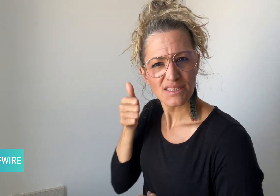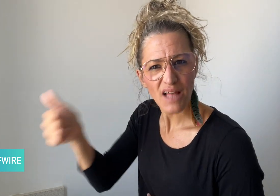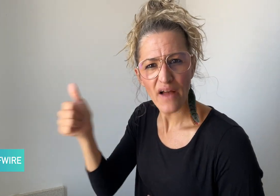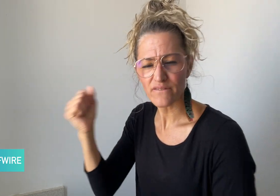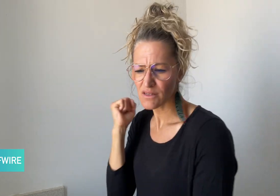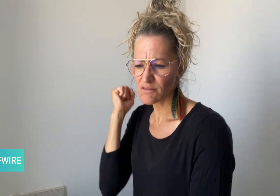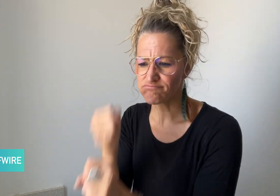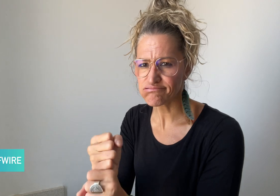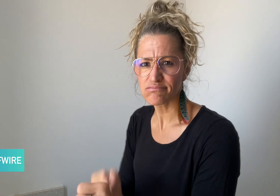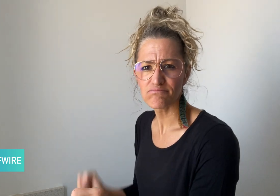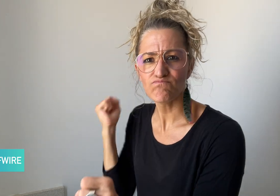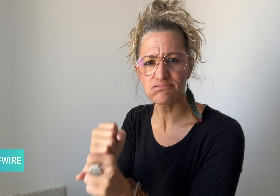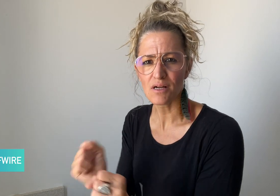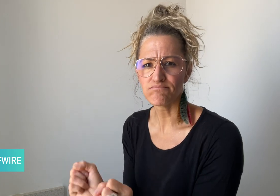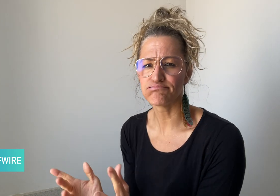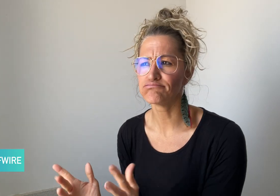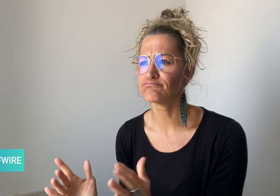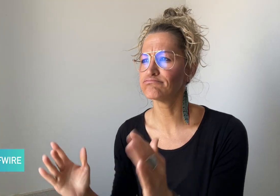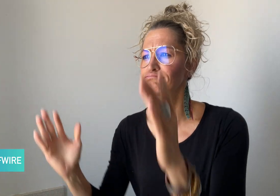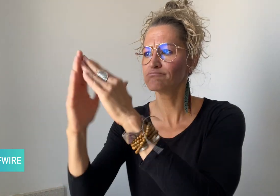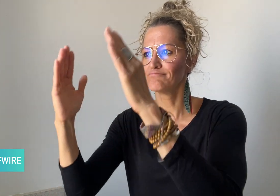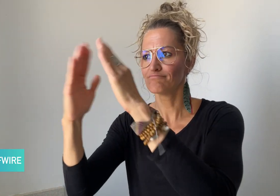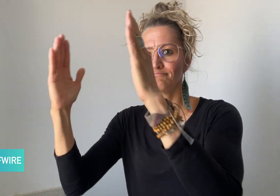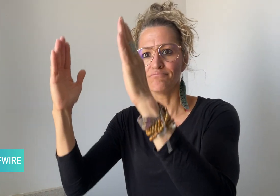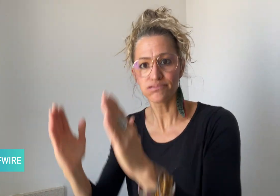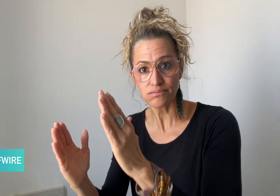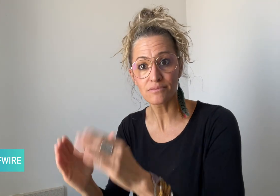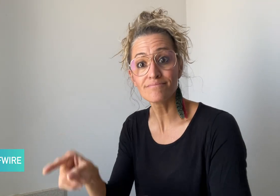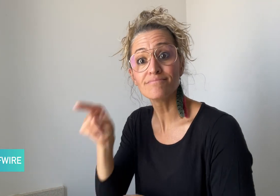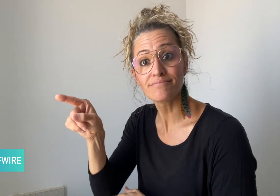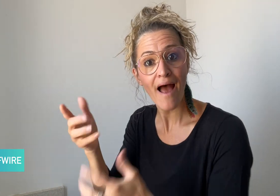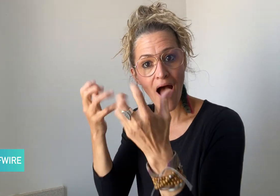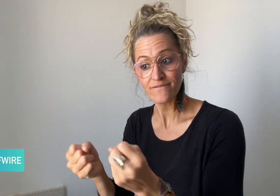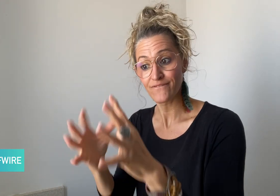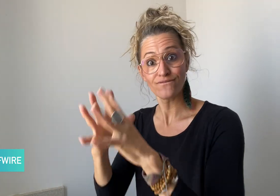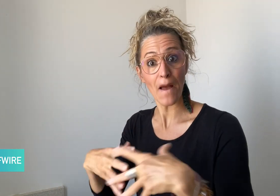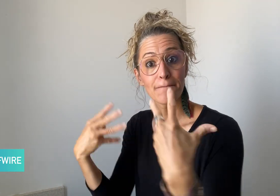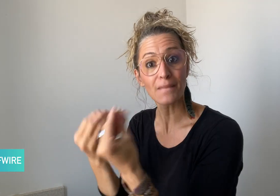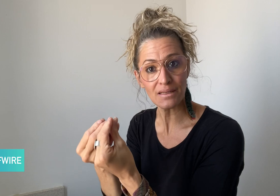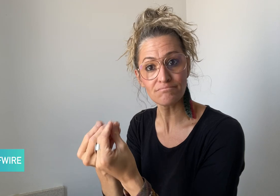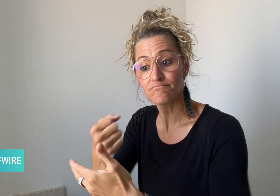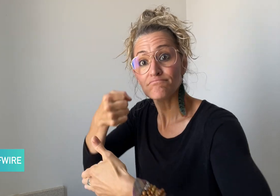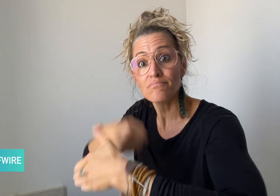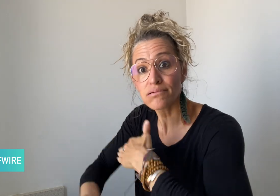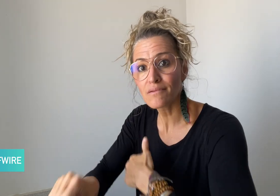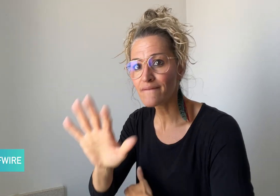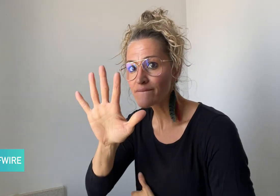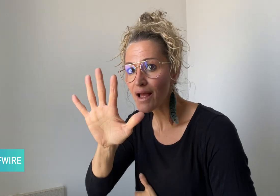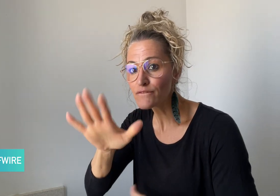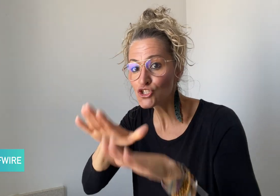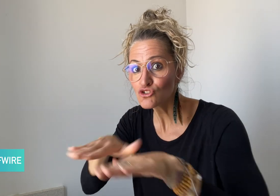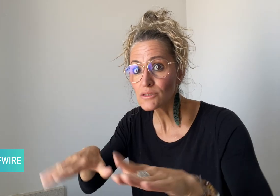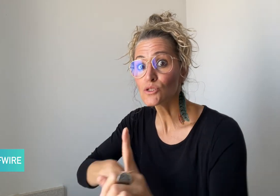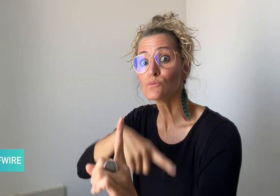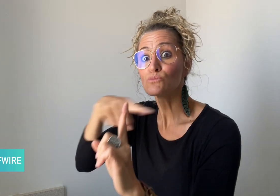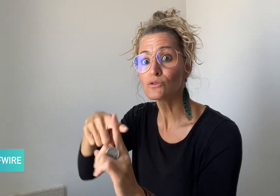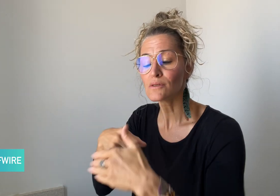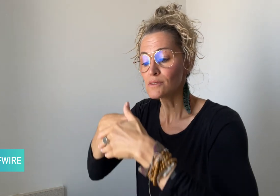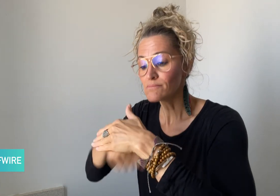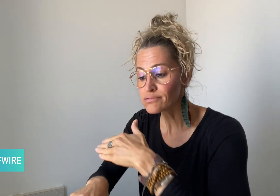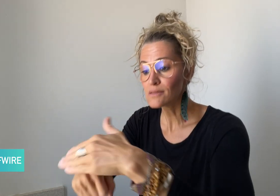for his family of five children and grandchildren.